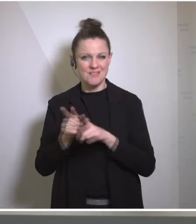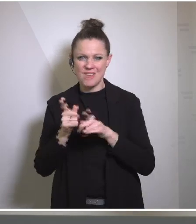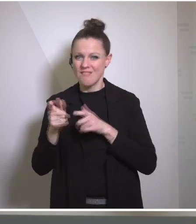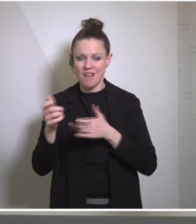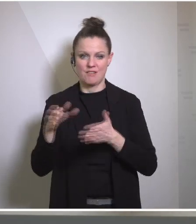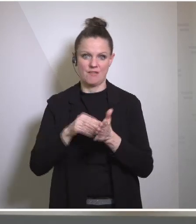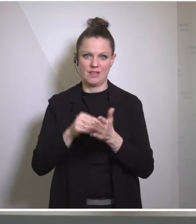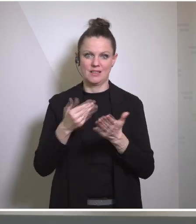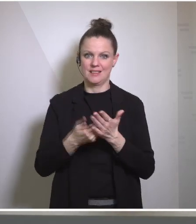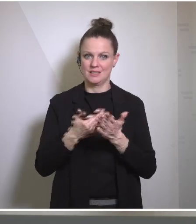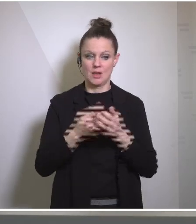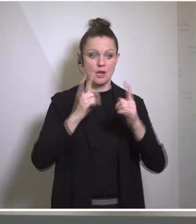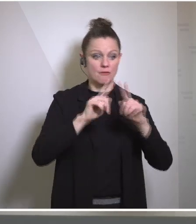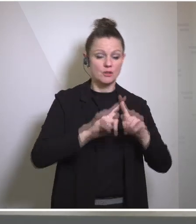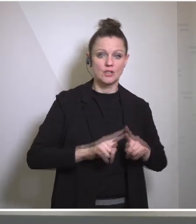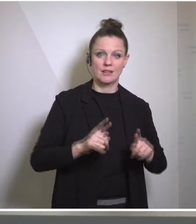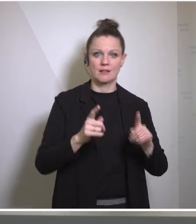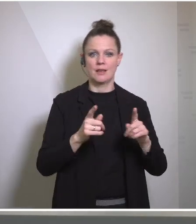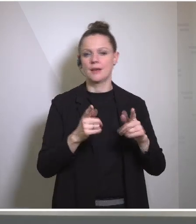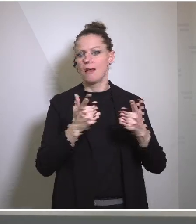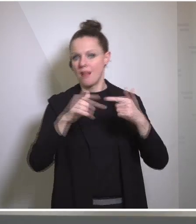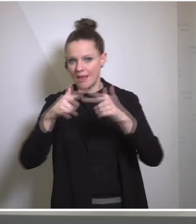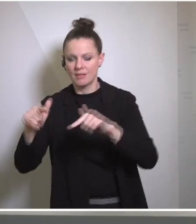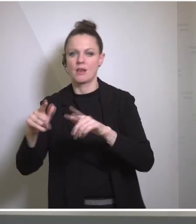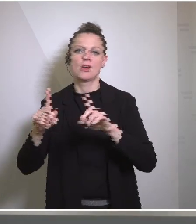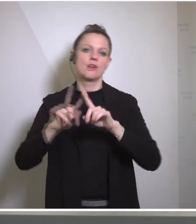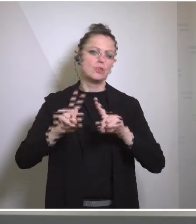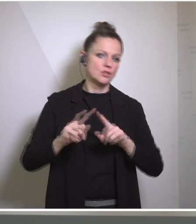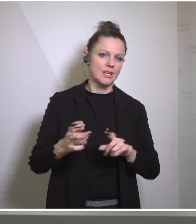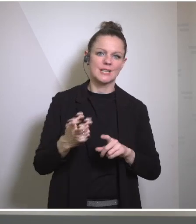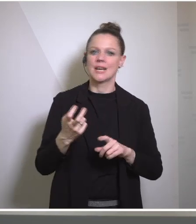have different energy relationships with Russia, again, that have built up over many, many decades.